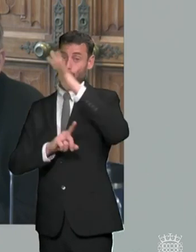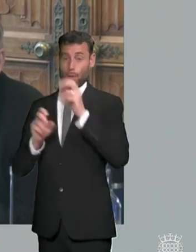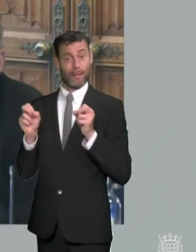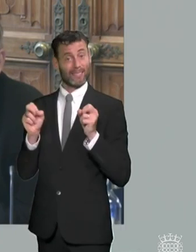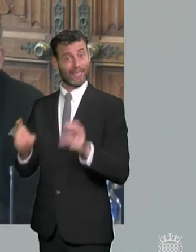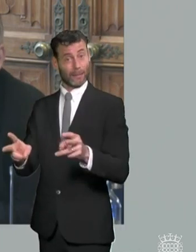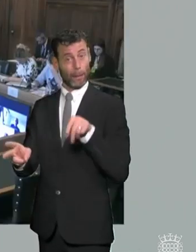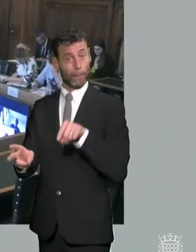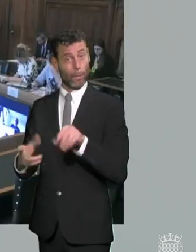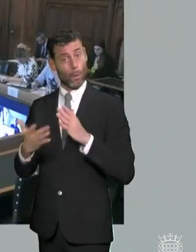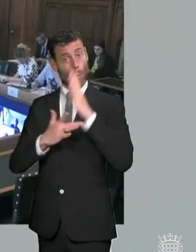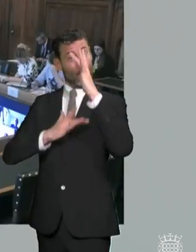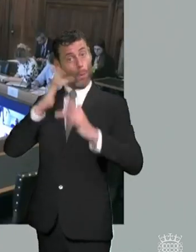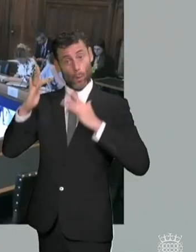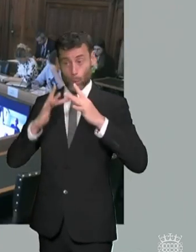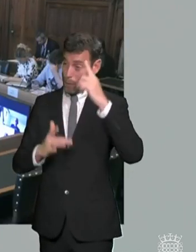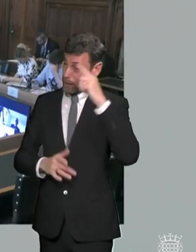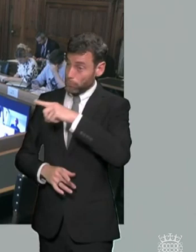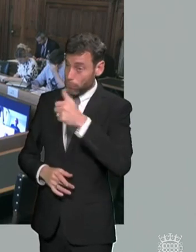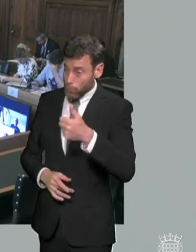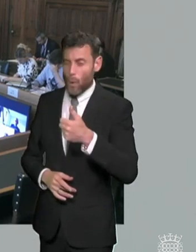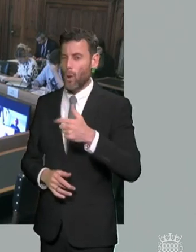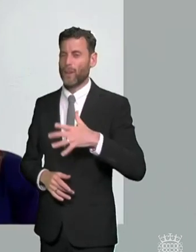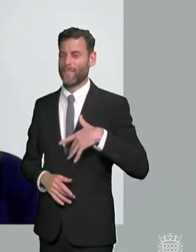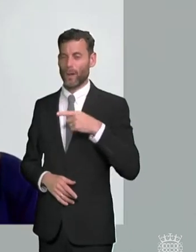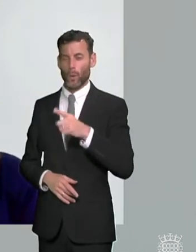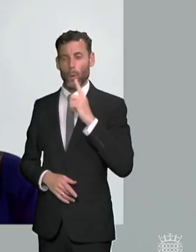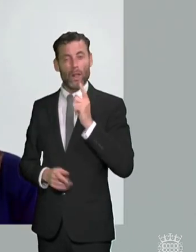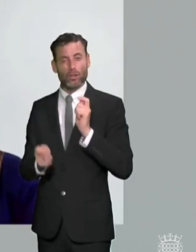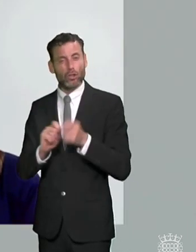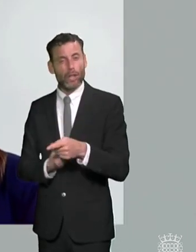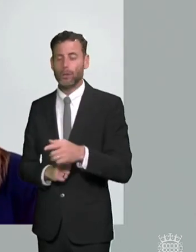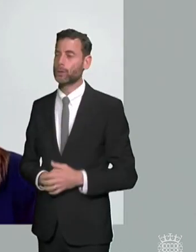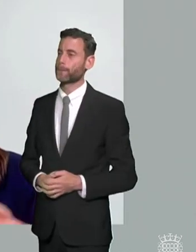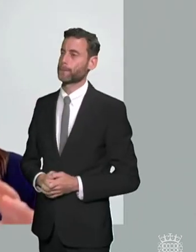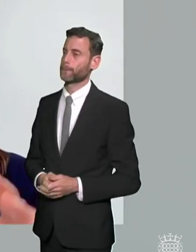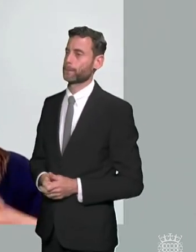your perspective ali you've got your hand up yeah absolutely i mean i think i think i'm not